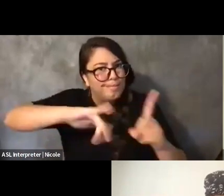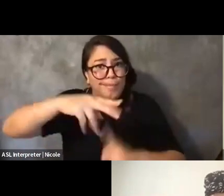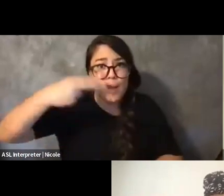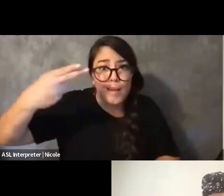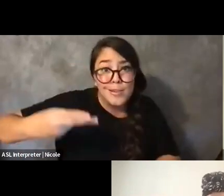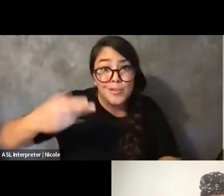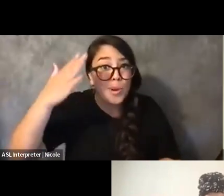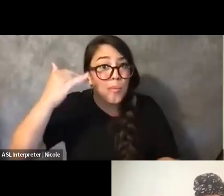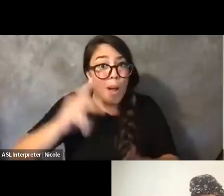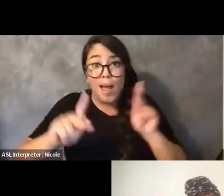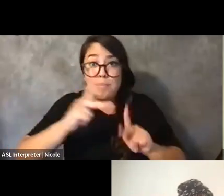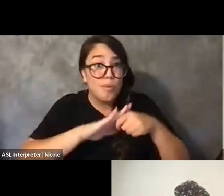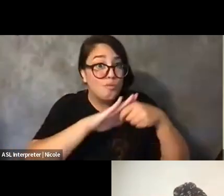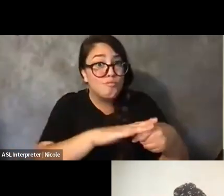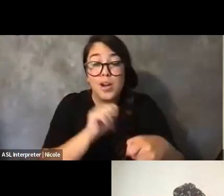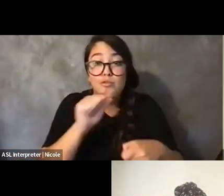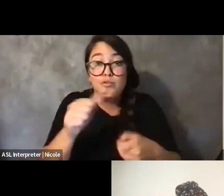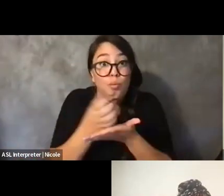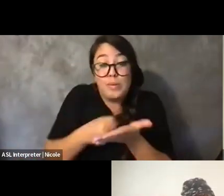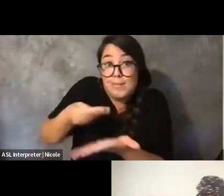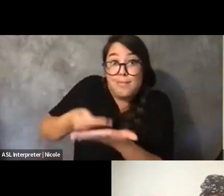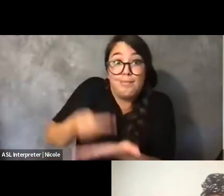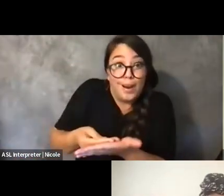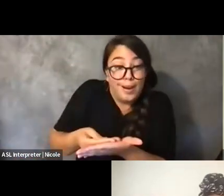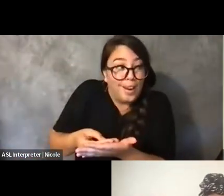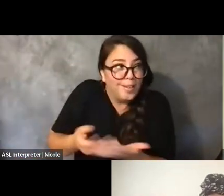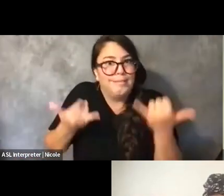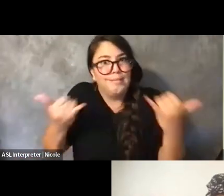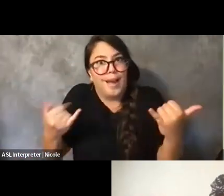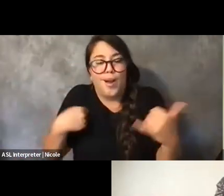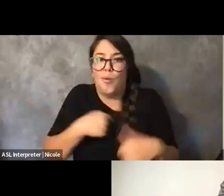And now, we're kind of, like, stuck in this limbo of having to be scrappy,